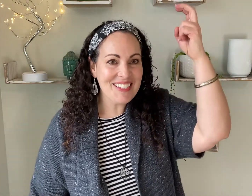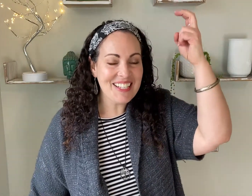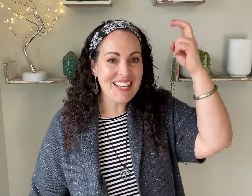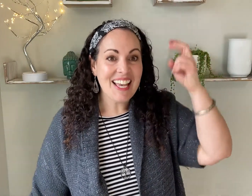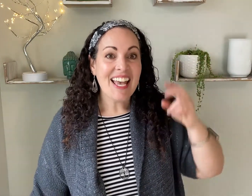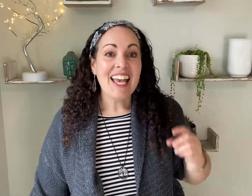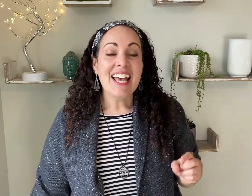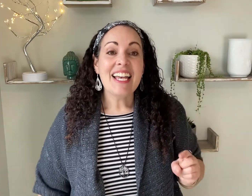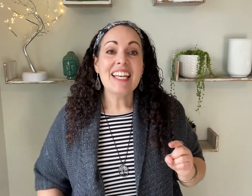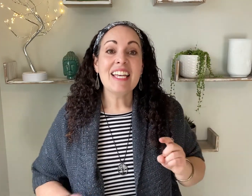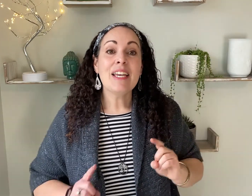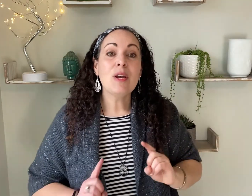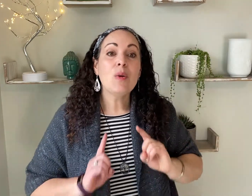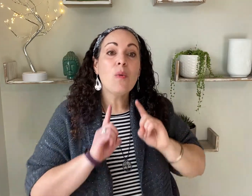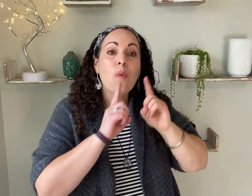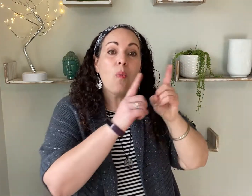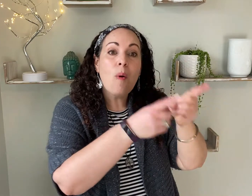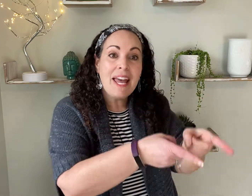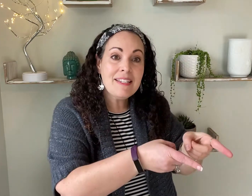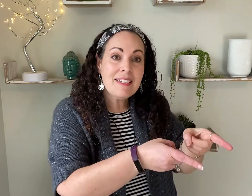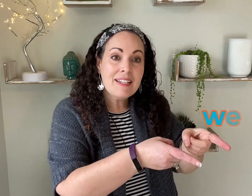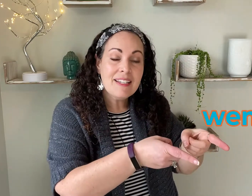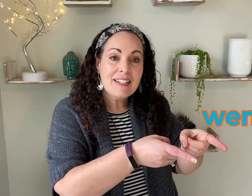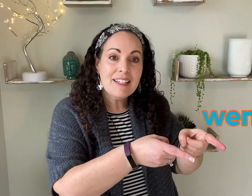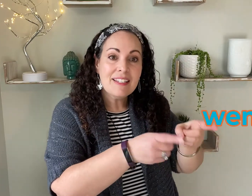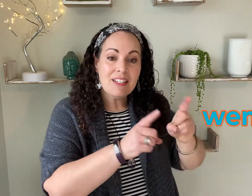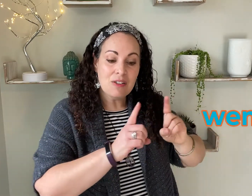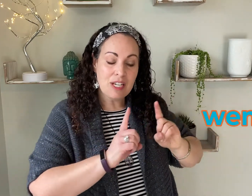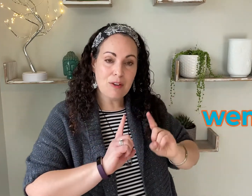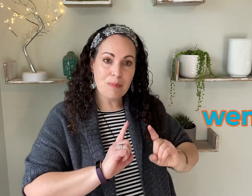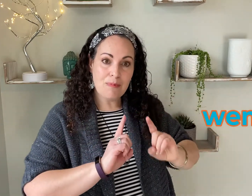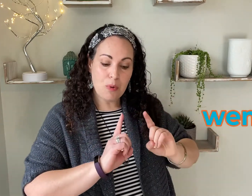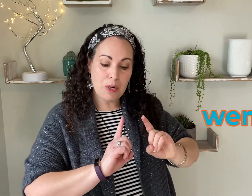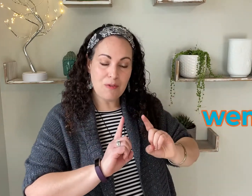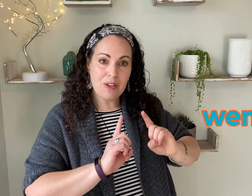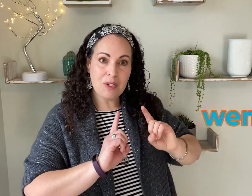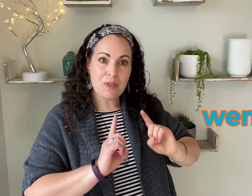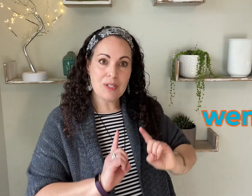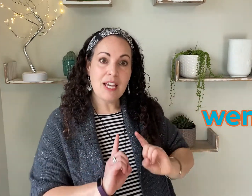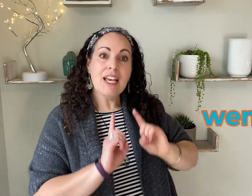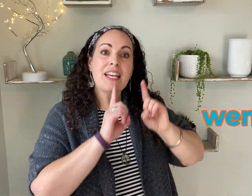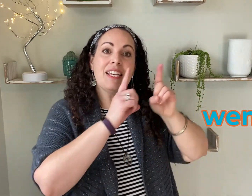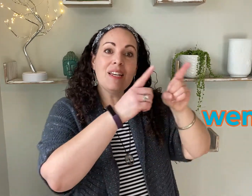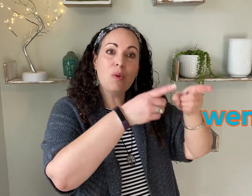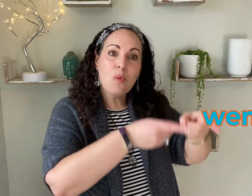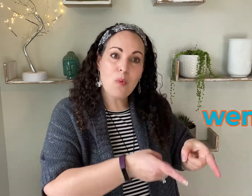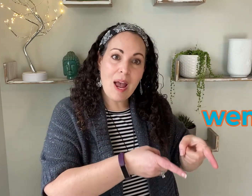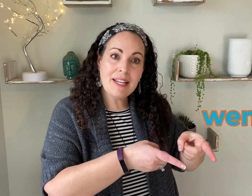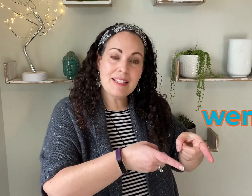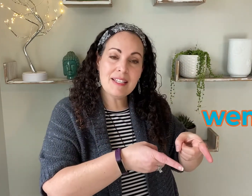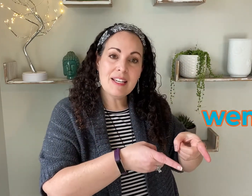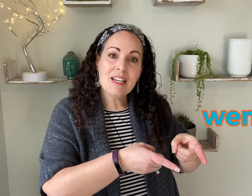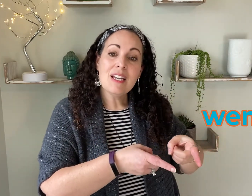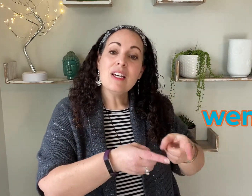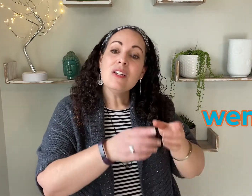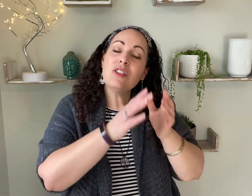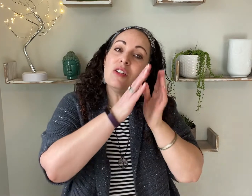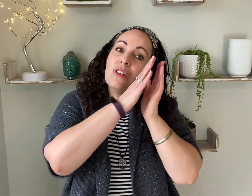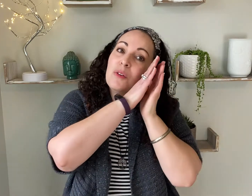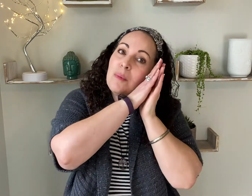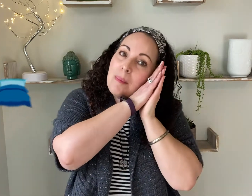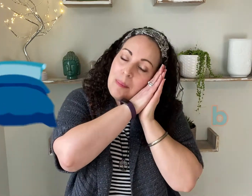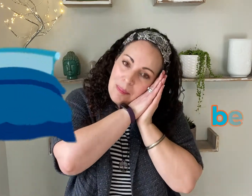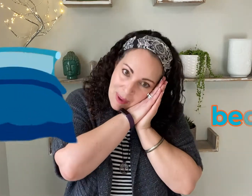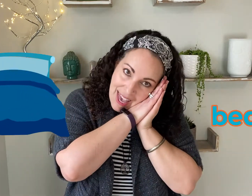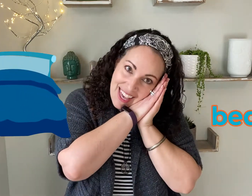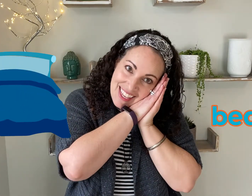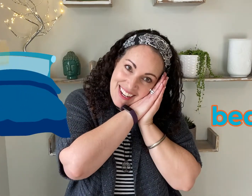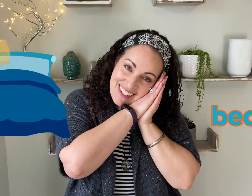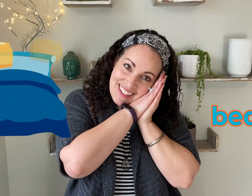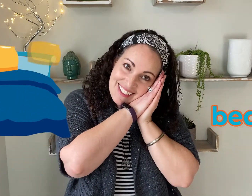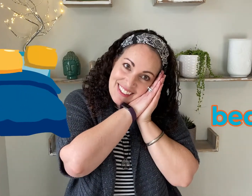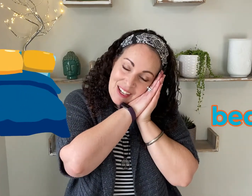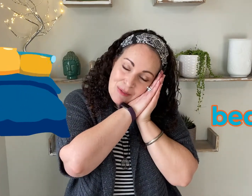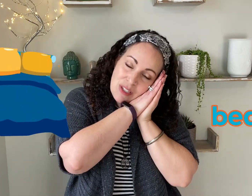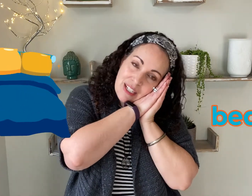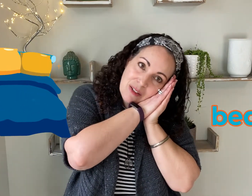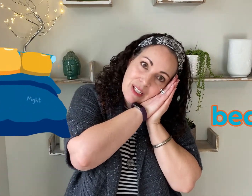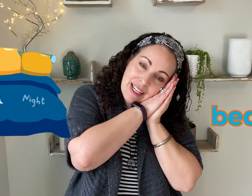He went (can you take your pointer fingers?) he went to bed - yup just like you're laying